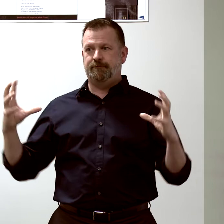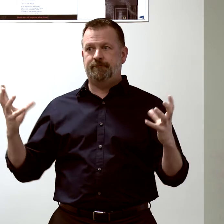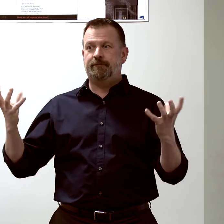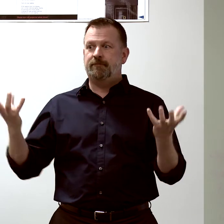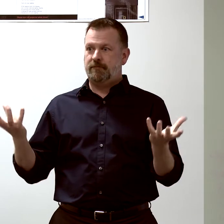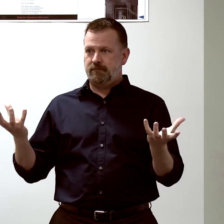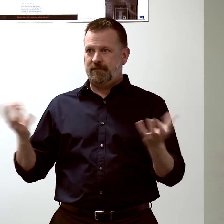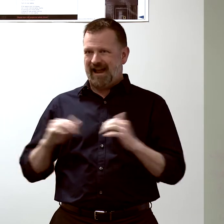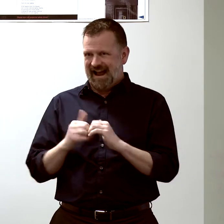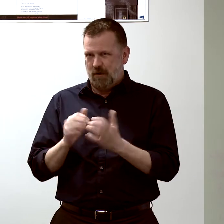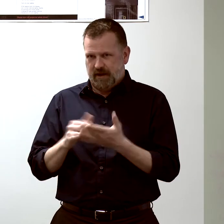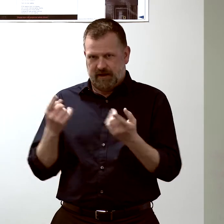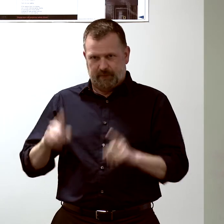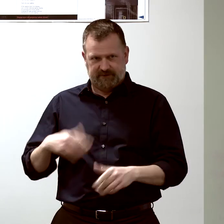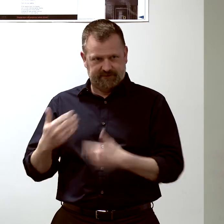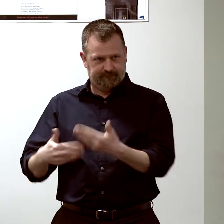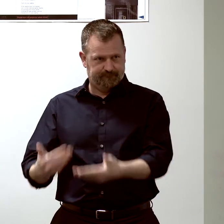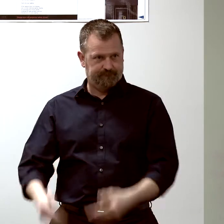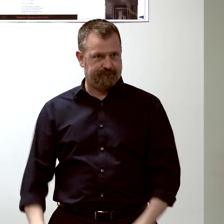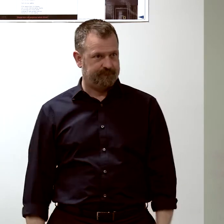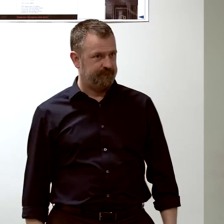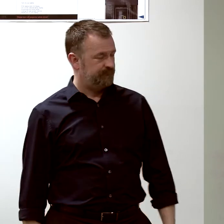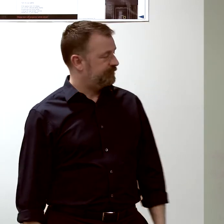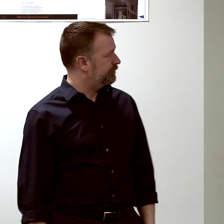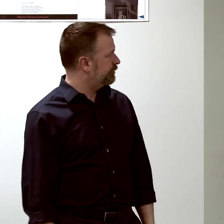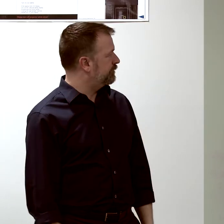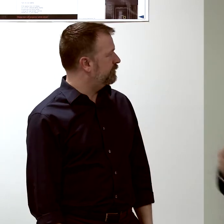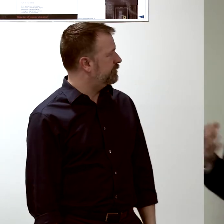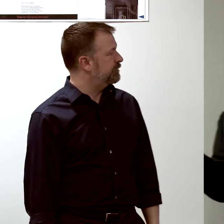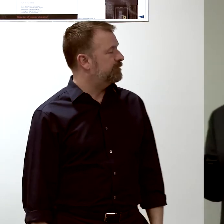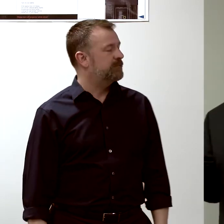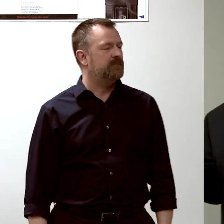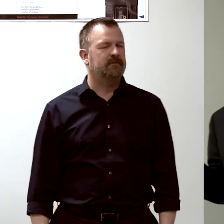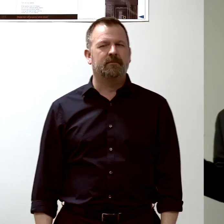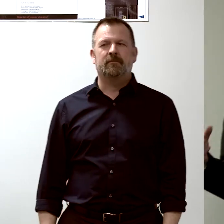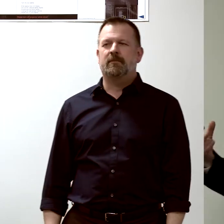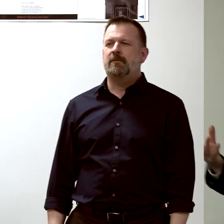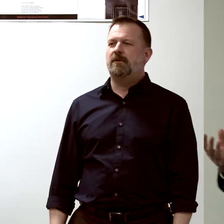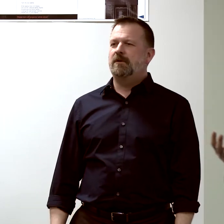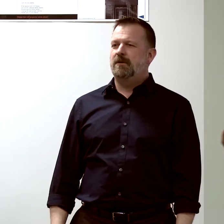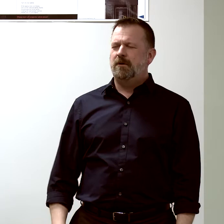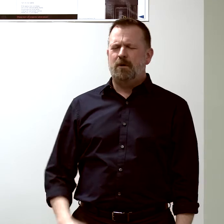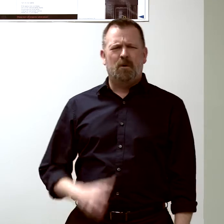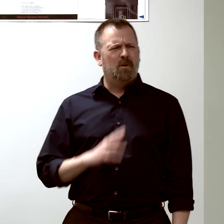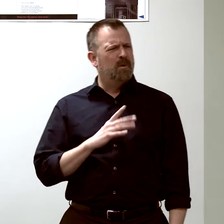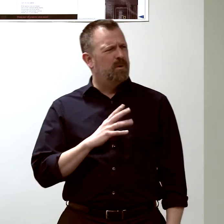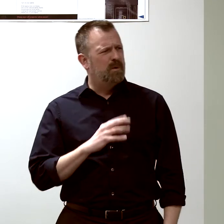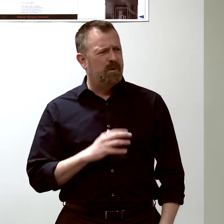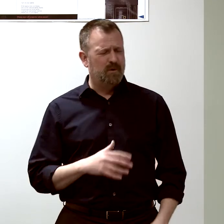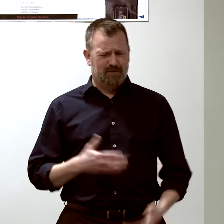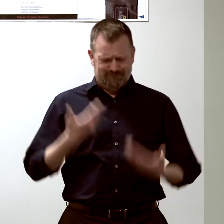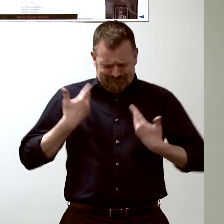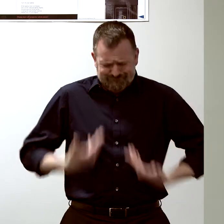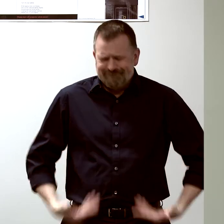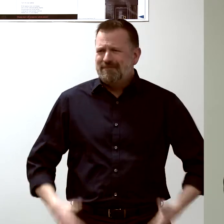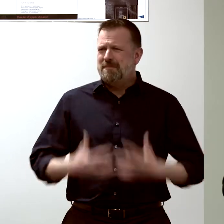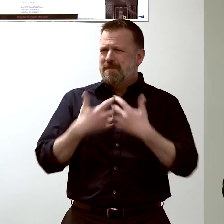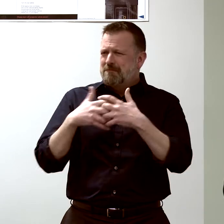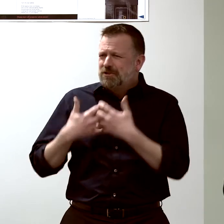and how the cells divide. So there's this beautiful and very complex machinery